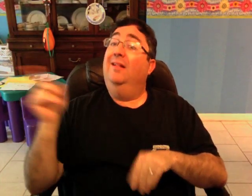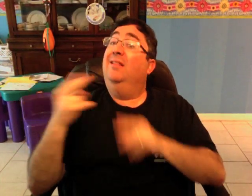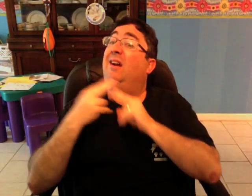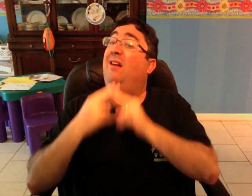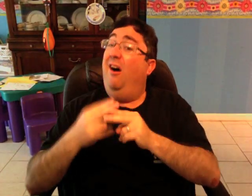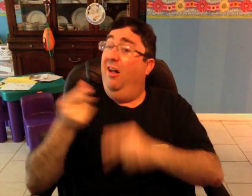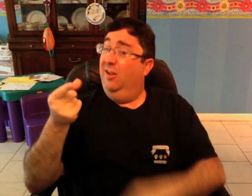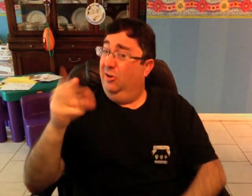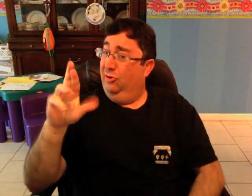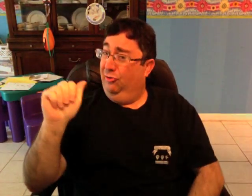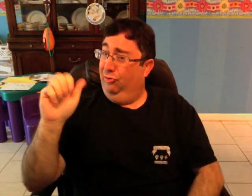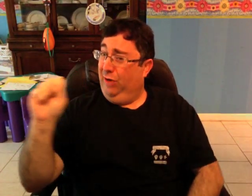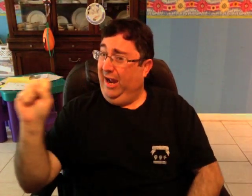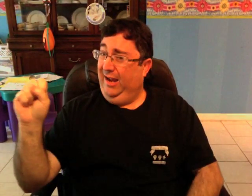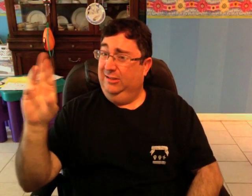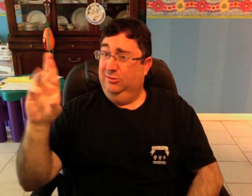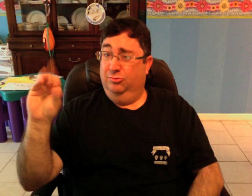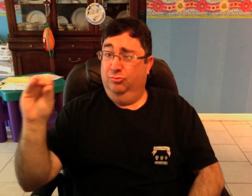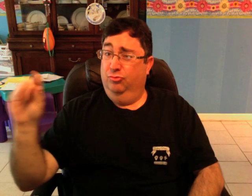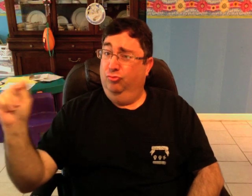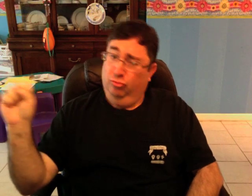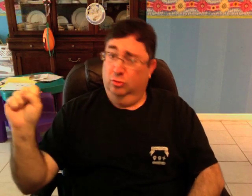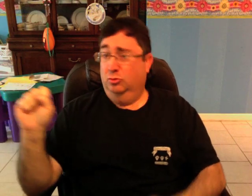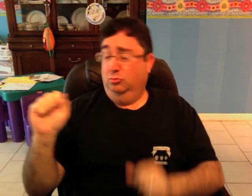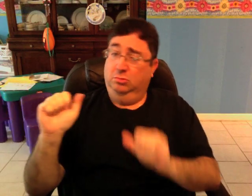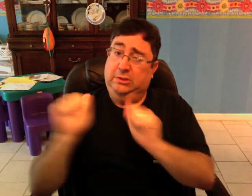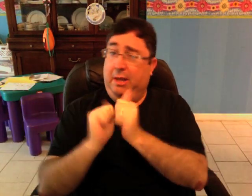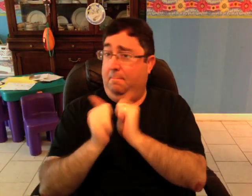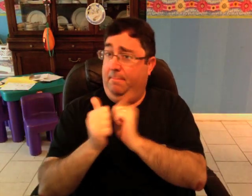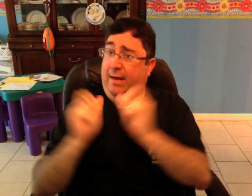They're calling it a "grassroots campaign",